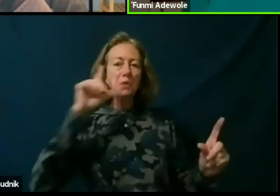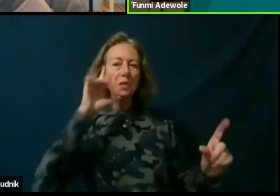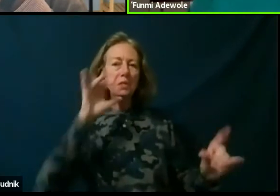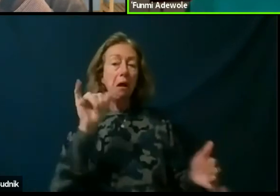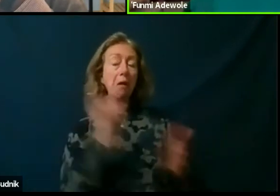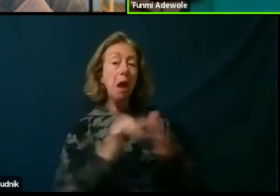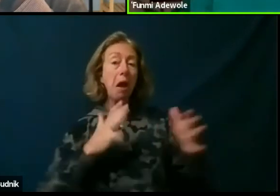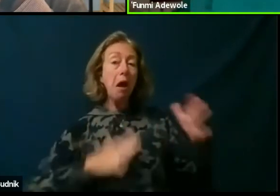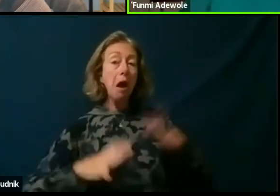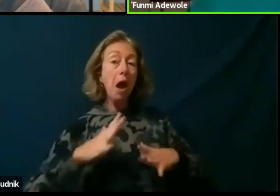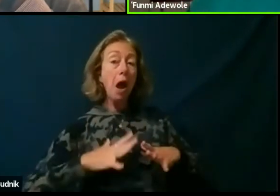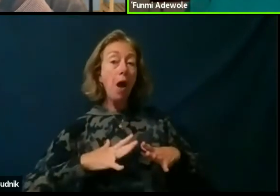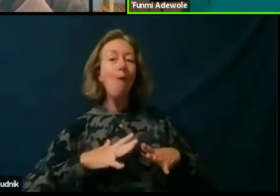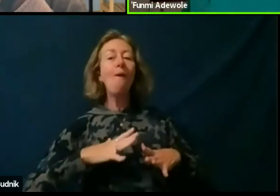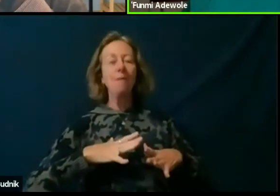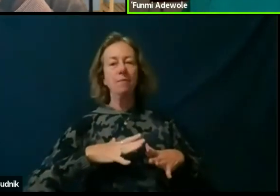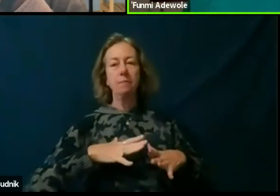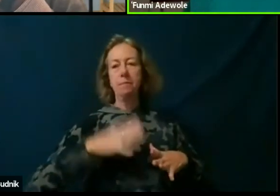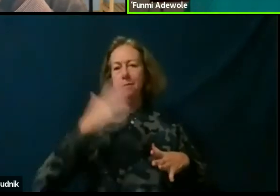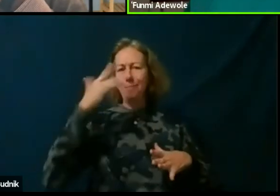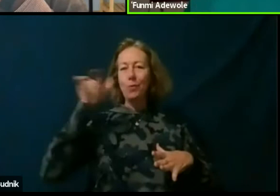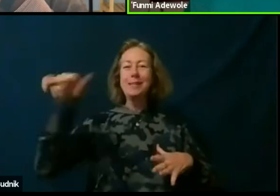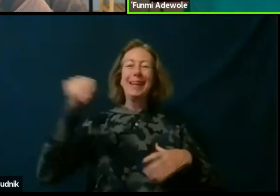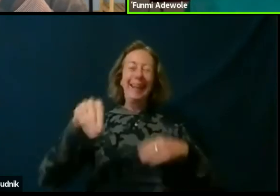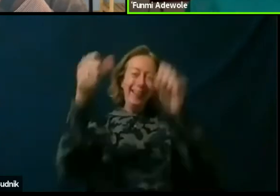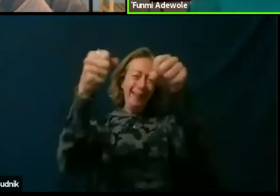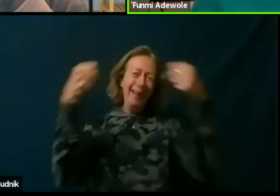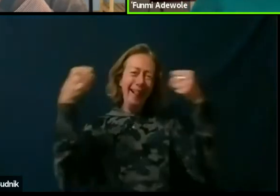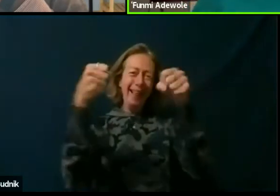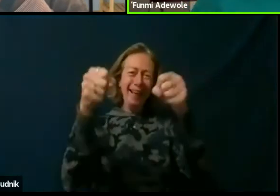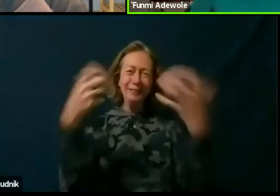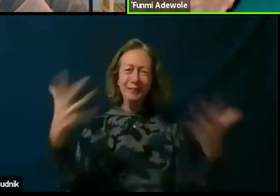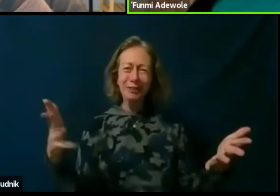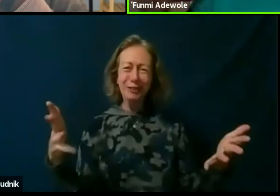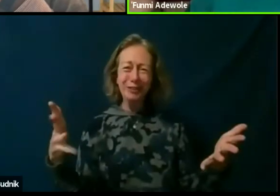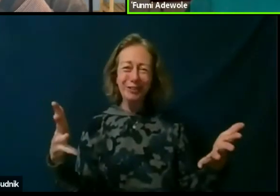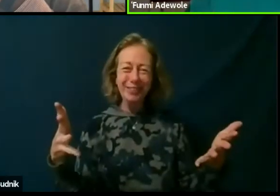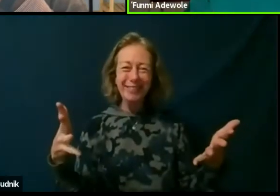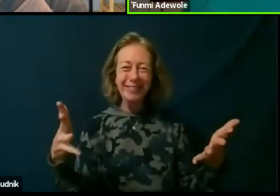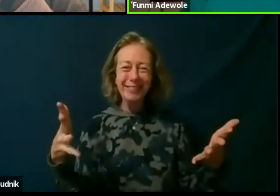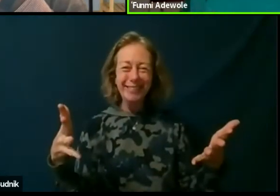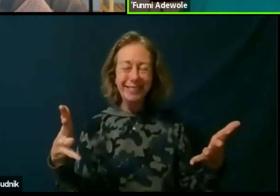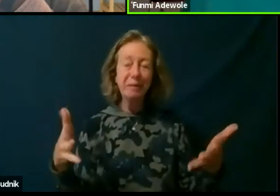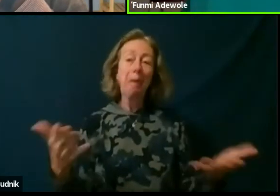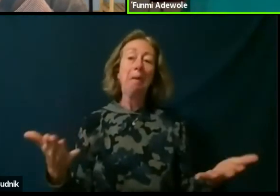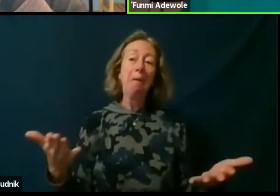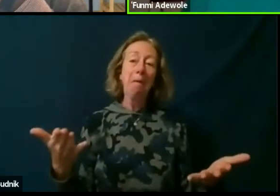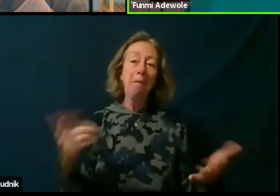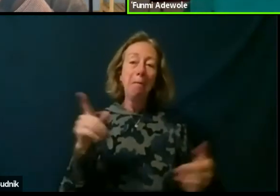because it was there in the cupboard. Well, maybe you're gonna have to think about getting another one,